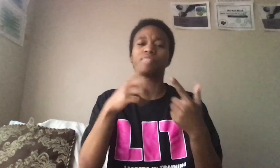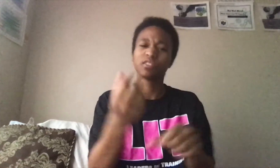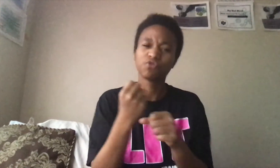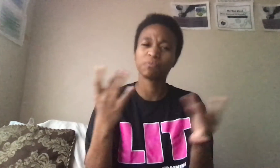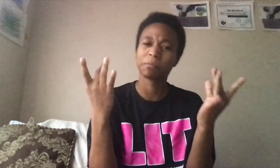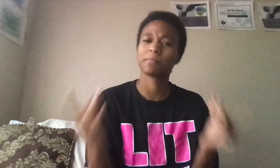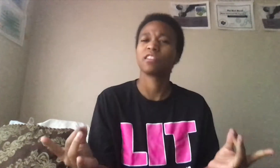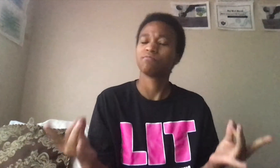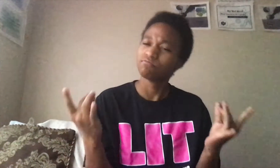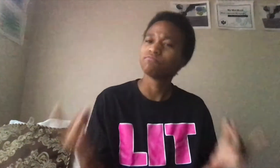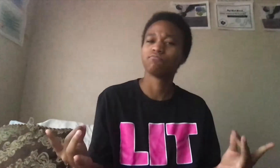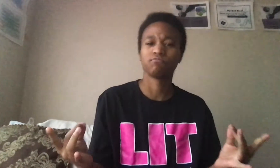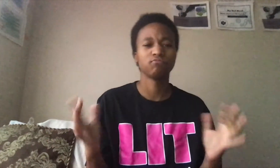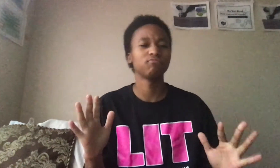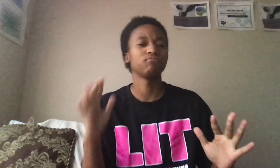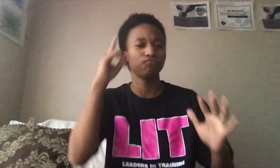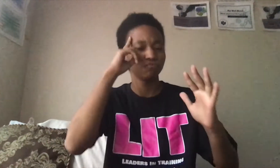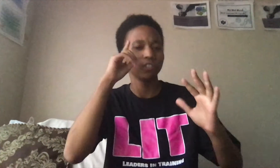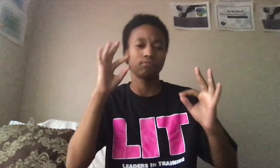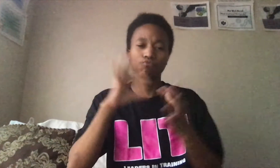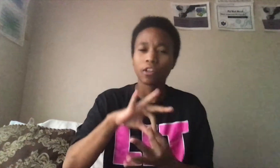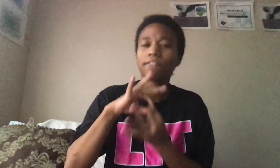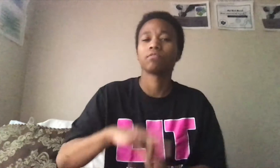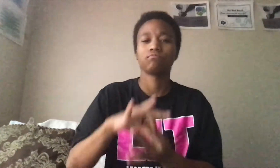2. Mediate yoga get mindful.